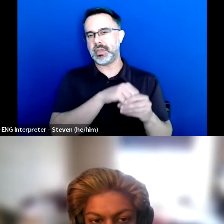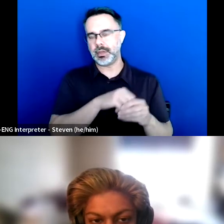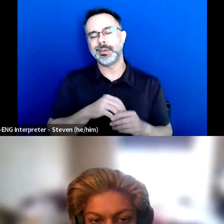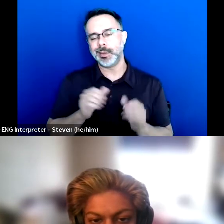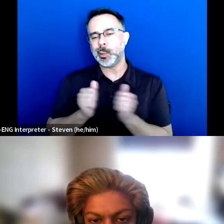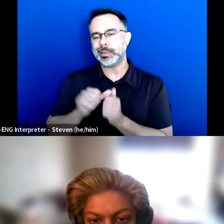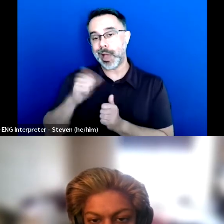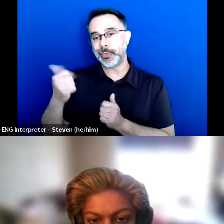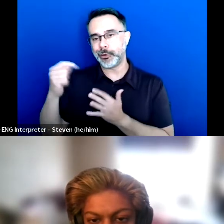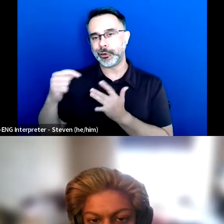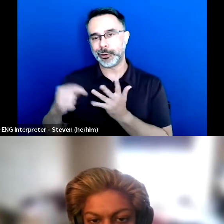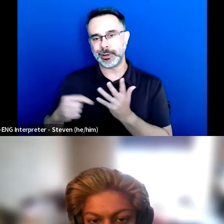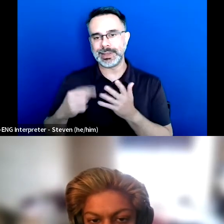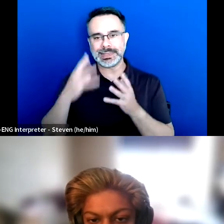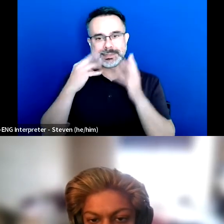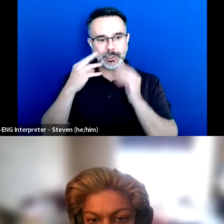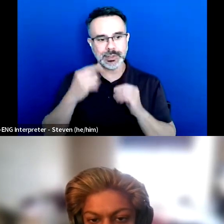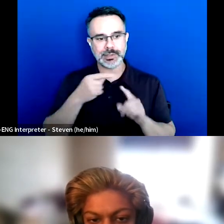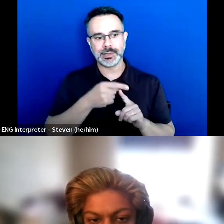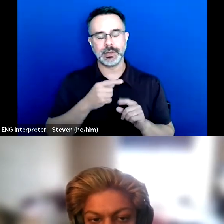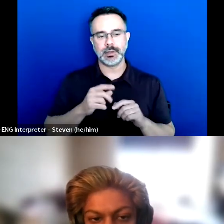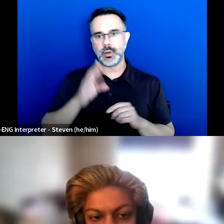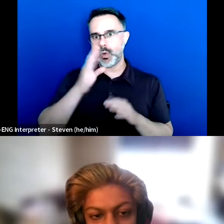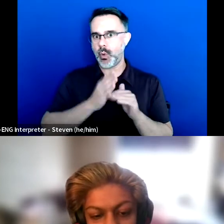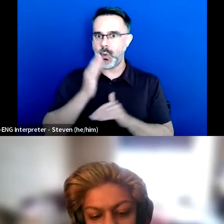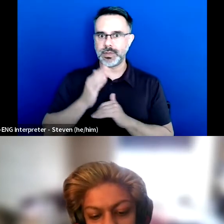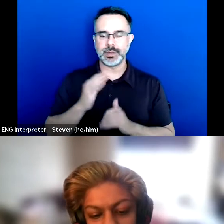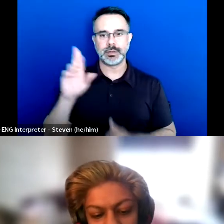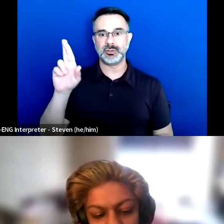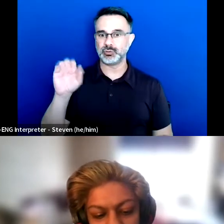where they were being outwardly racist having projects